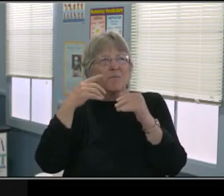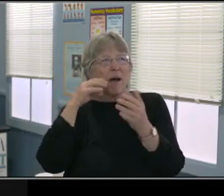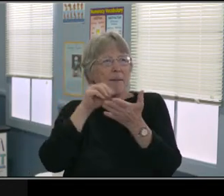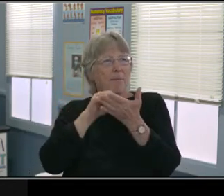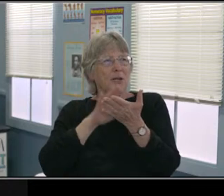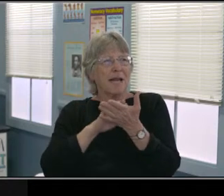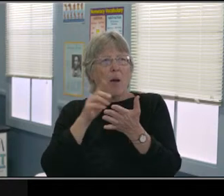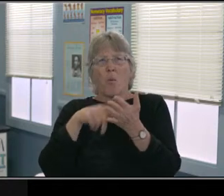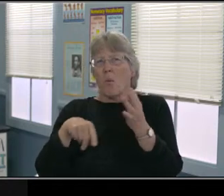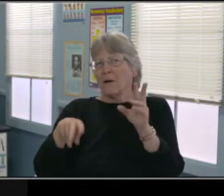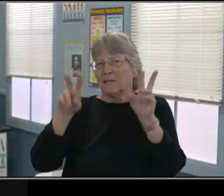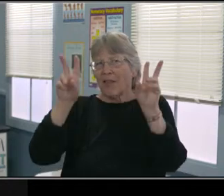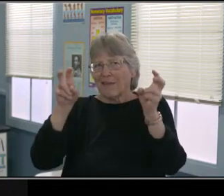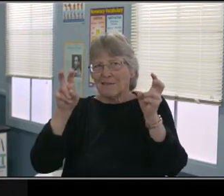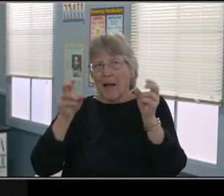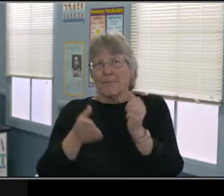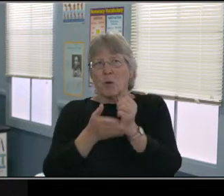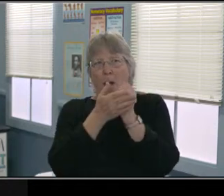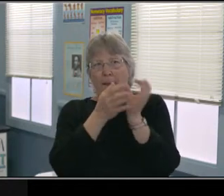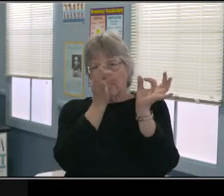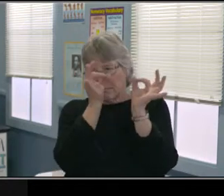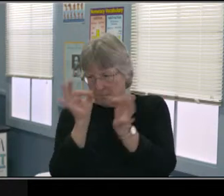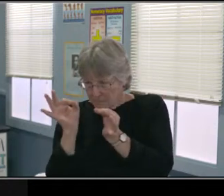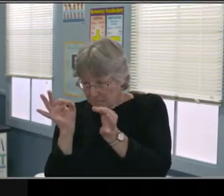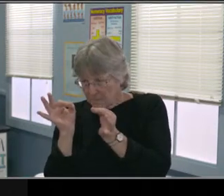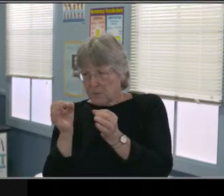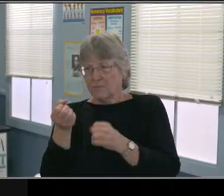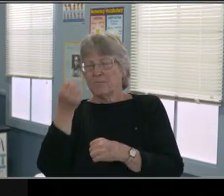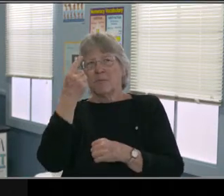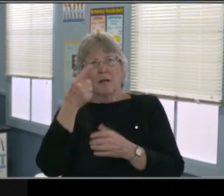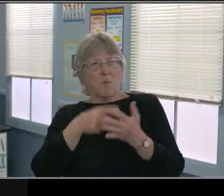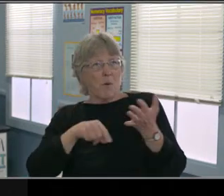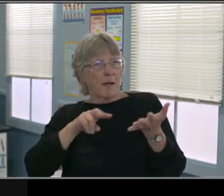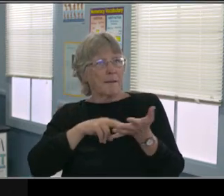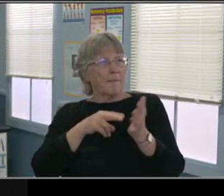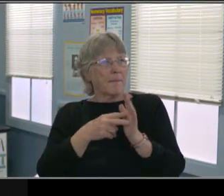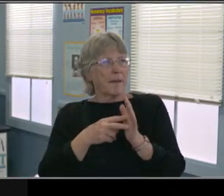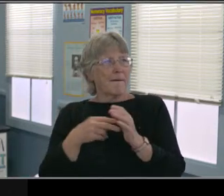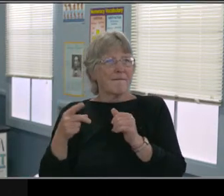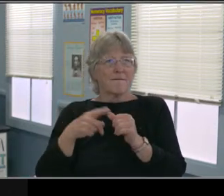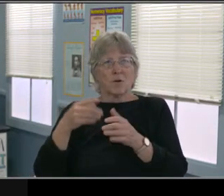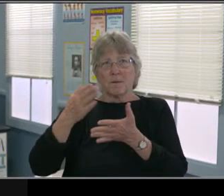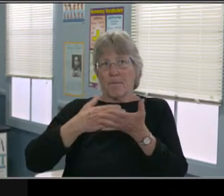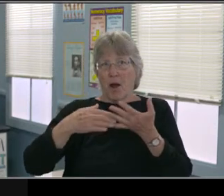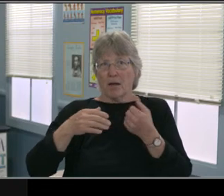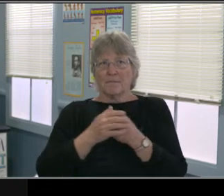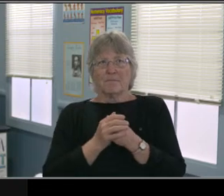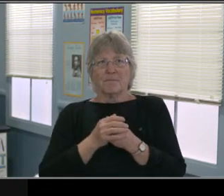or even middle school parents, this may not apply for this plan. The fourth question is,